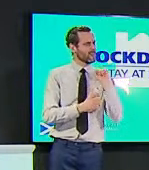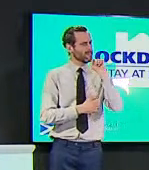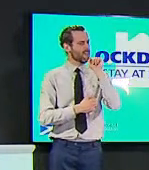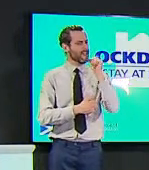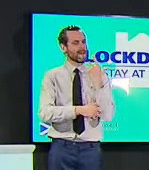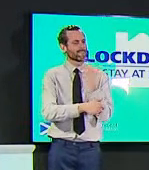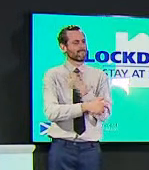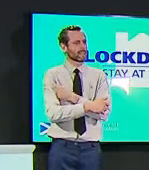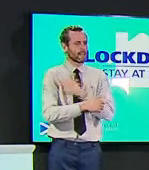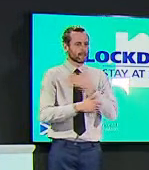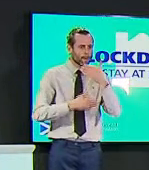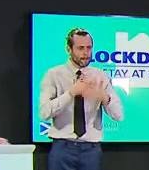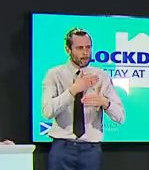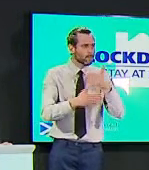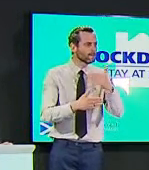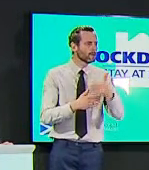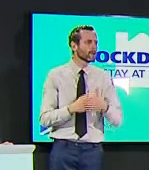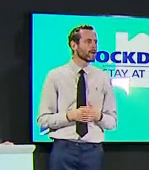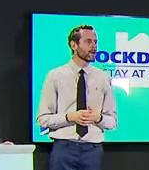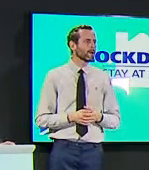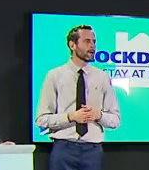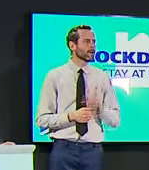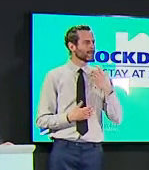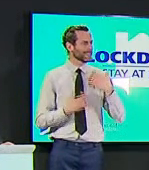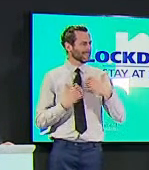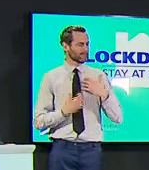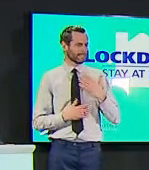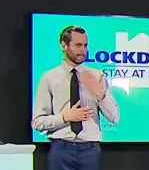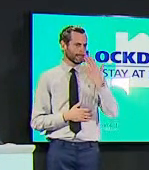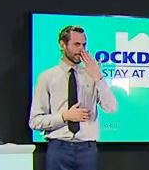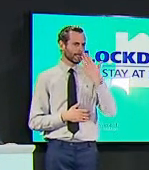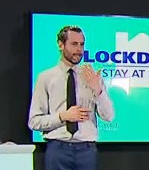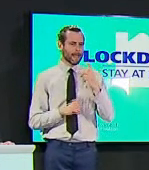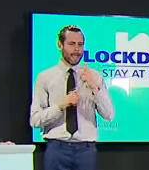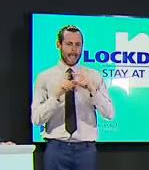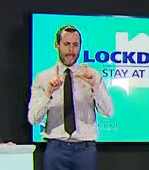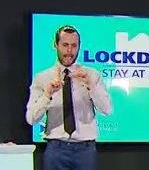between edinburgh and london and both seem to be bottom of their respective tables